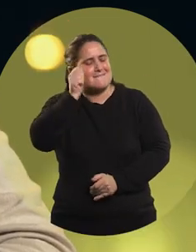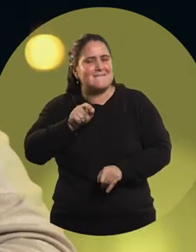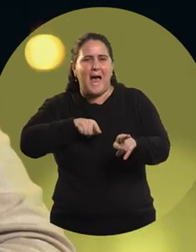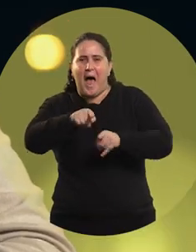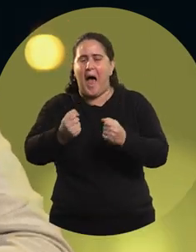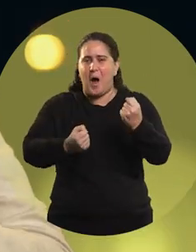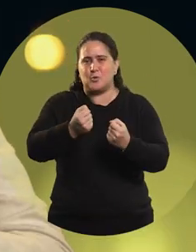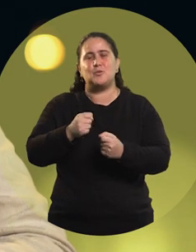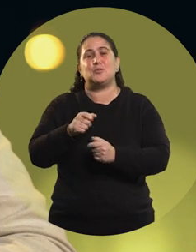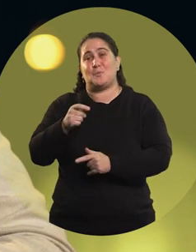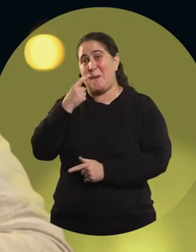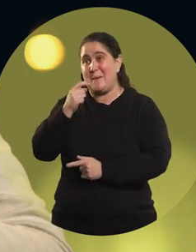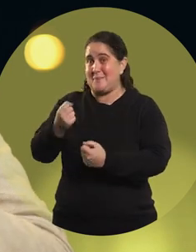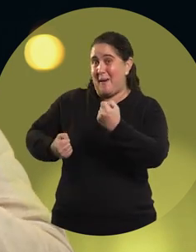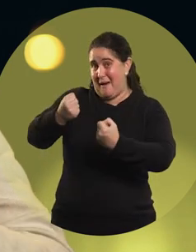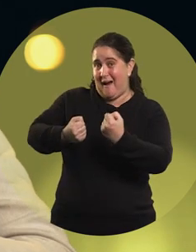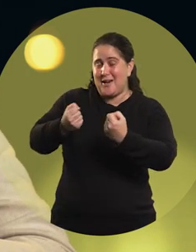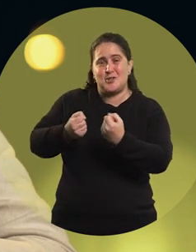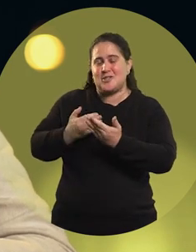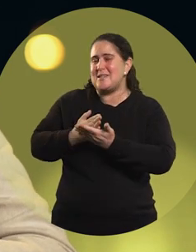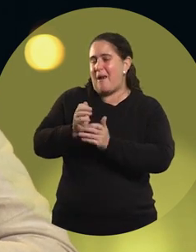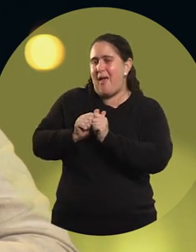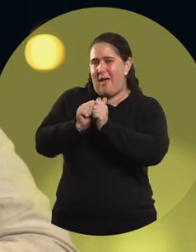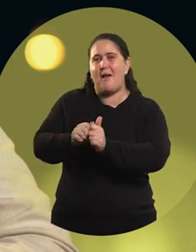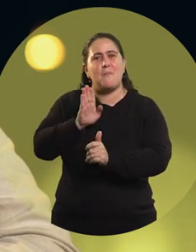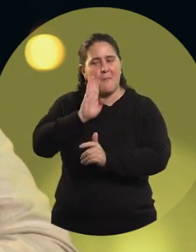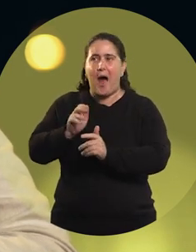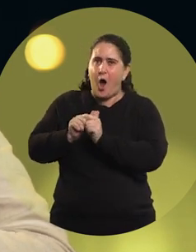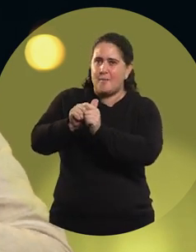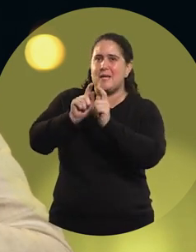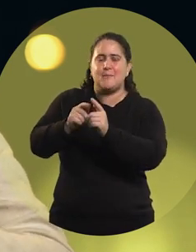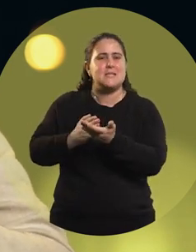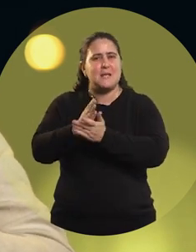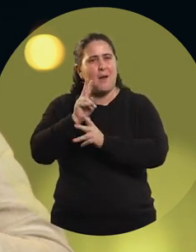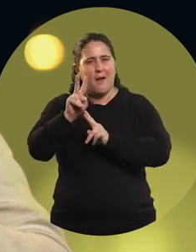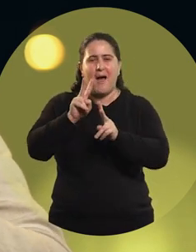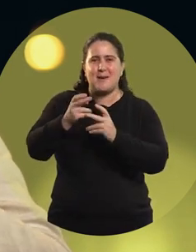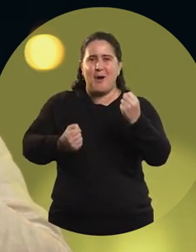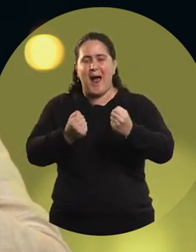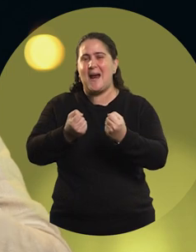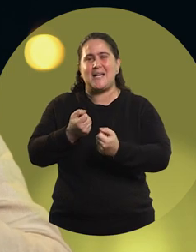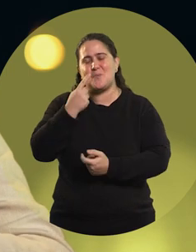because my dad is a pilot, and I accompanied him all my life. My mom was with him a lot, and we went to the races and my old man was my idol.